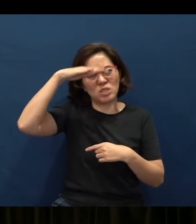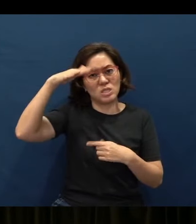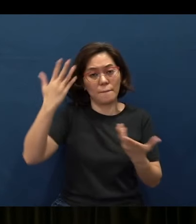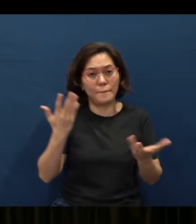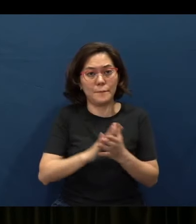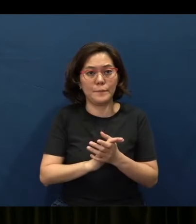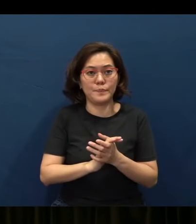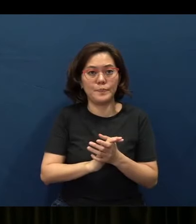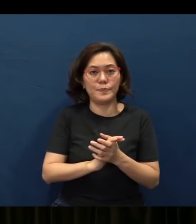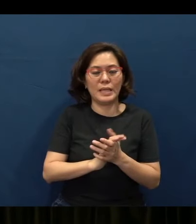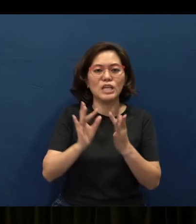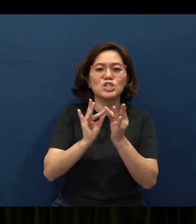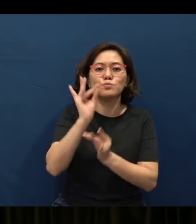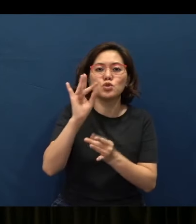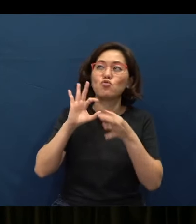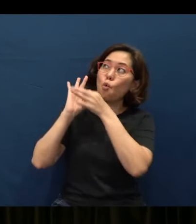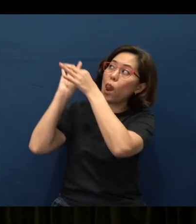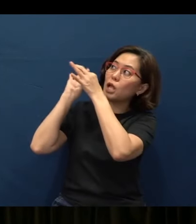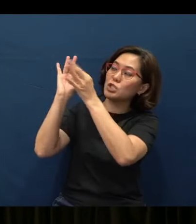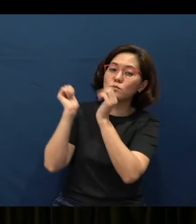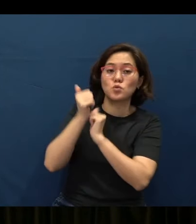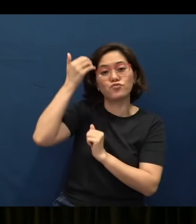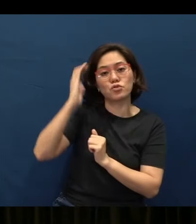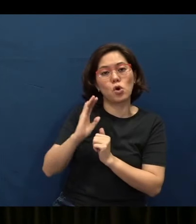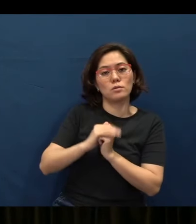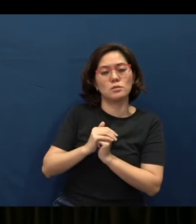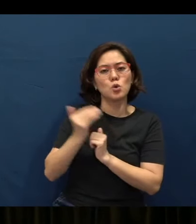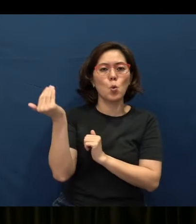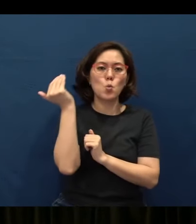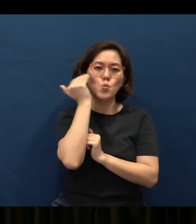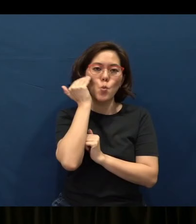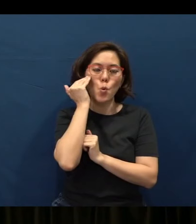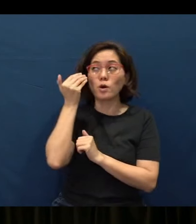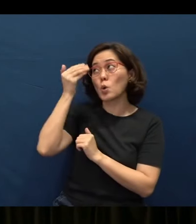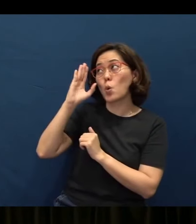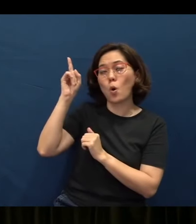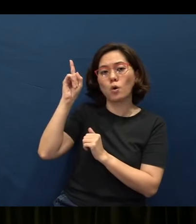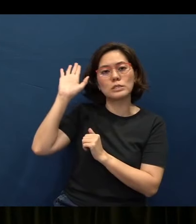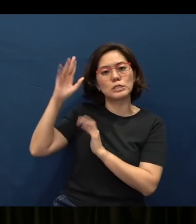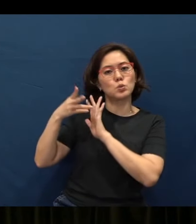Wisdom is really a spiritual relationship with God, a knowledge of God and His will.